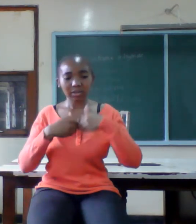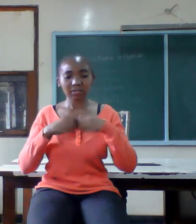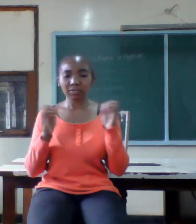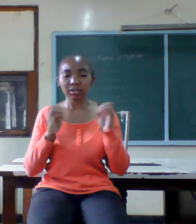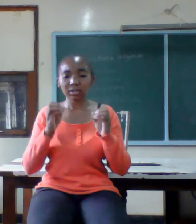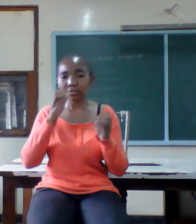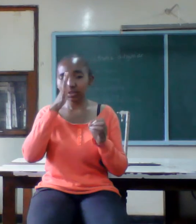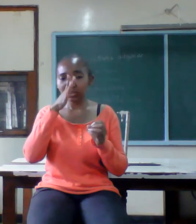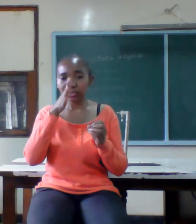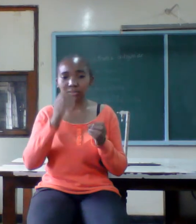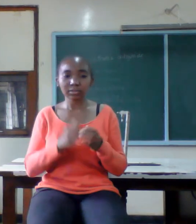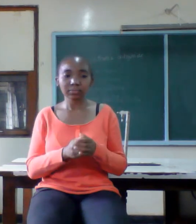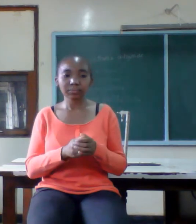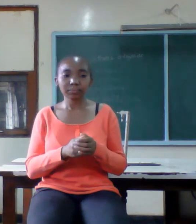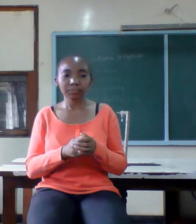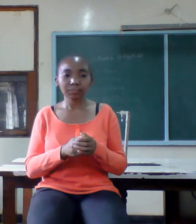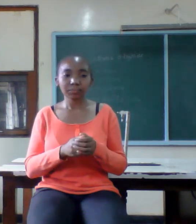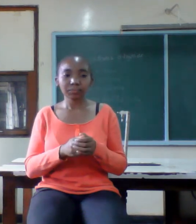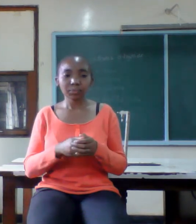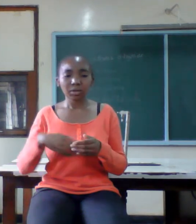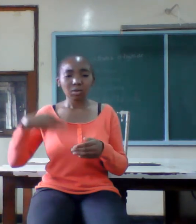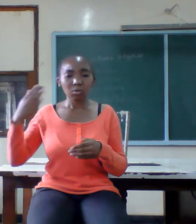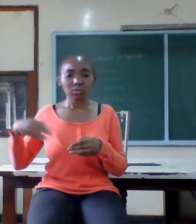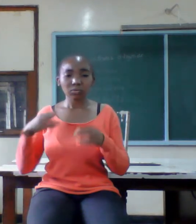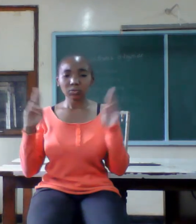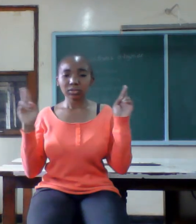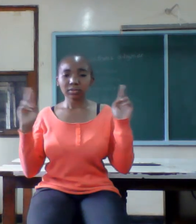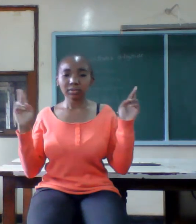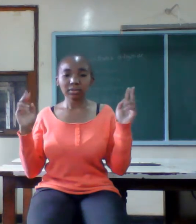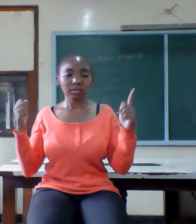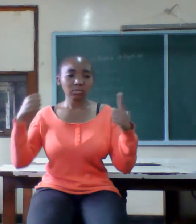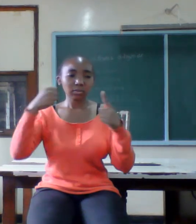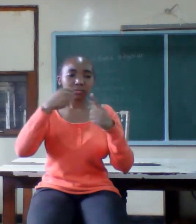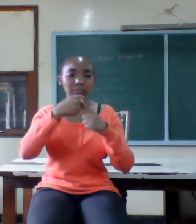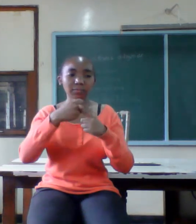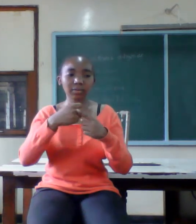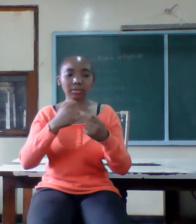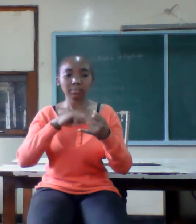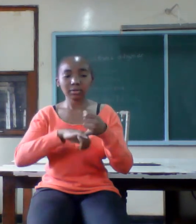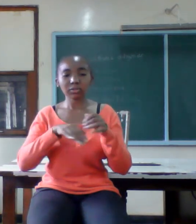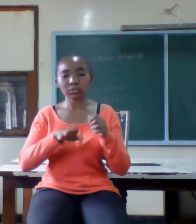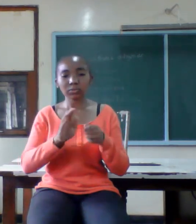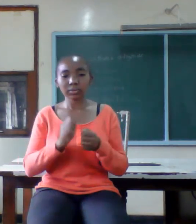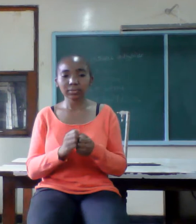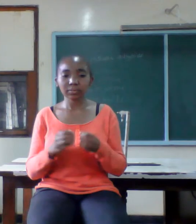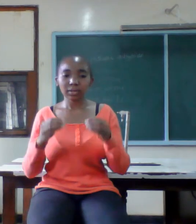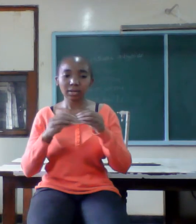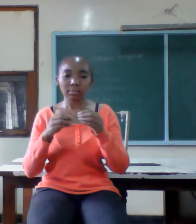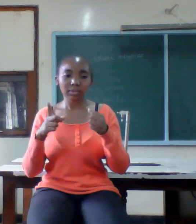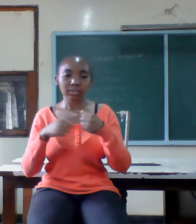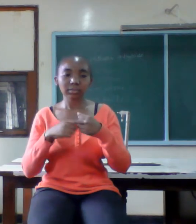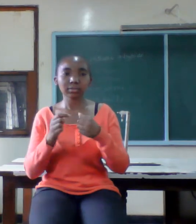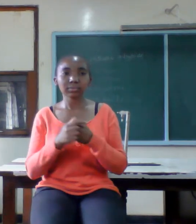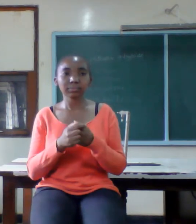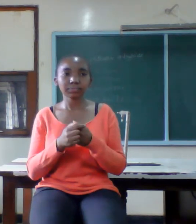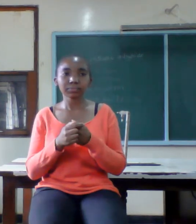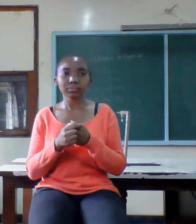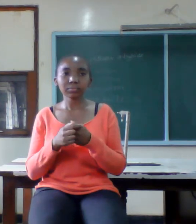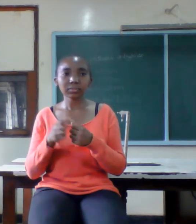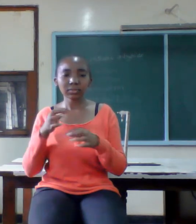be ready to fight to maintain your marriage zone secret number six there is no perfect marriage